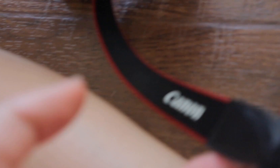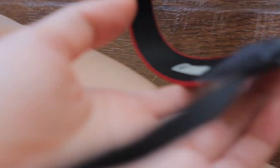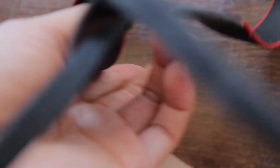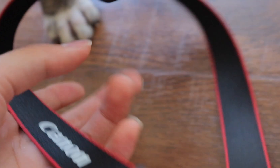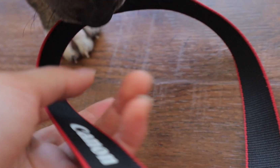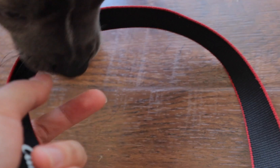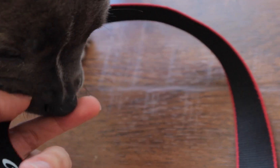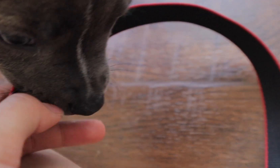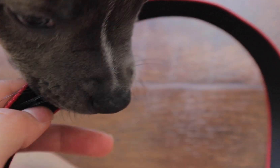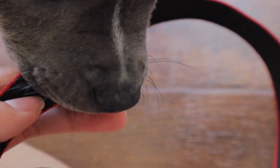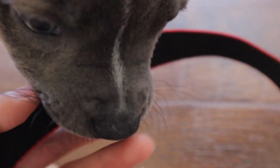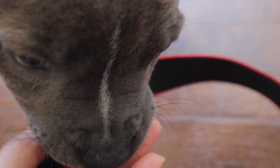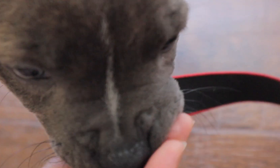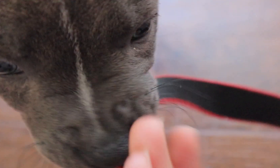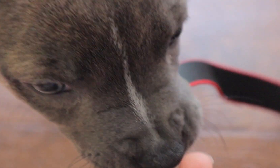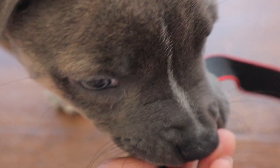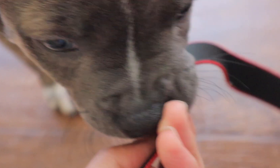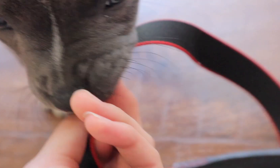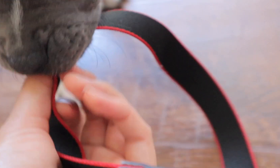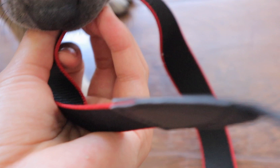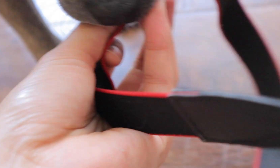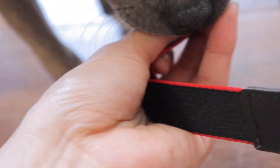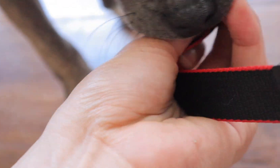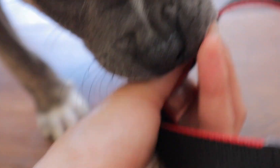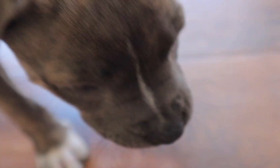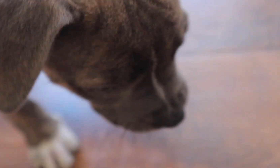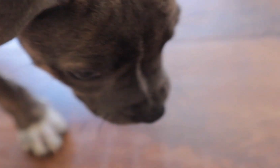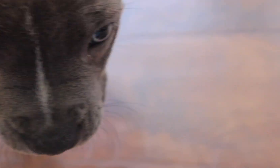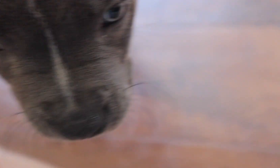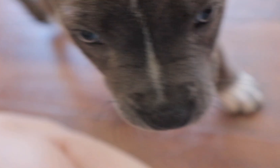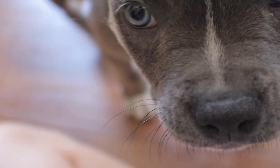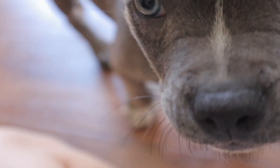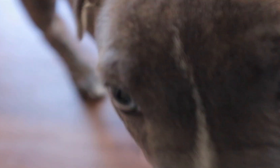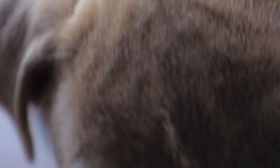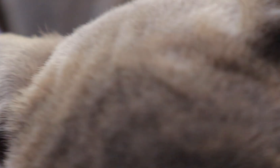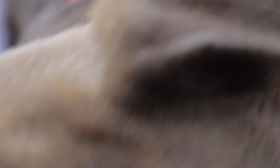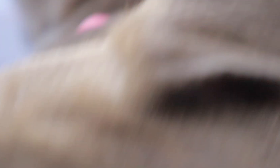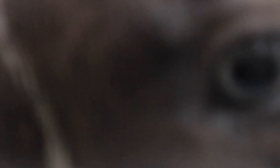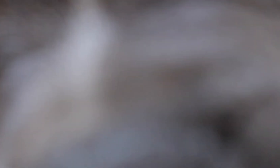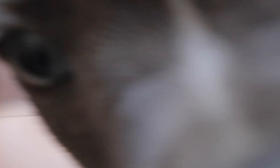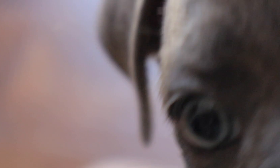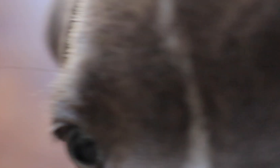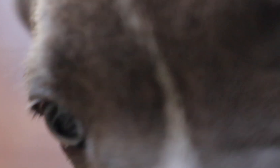E: She likes this thing E: the little strap. Nope E: no, that's not yours E: nope